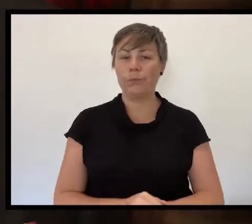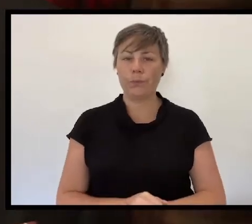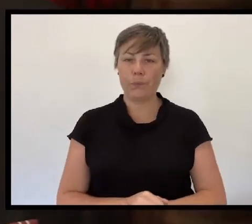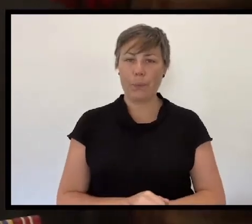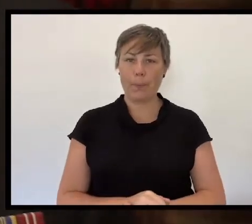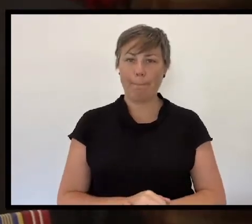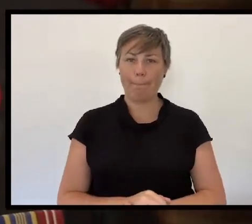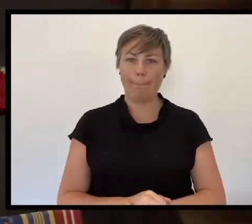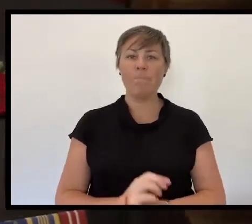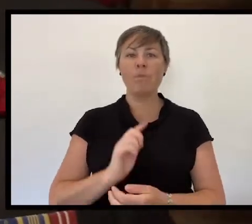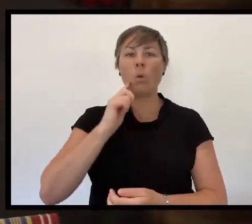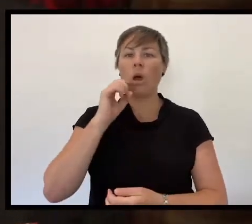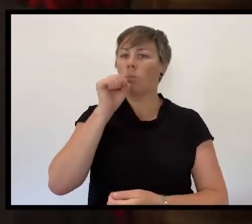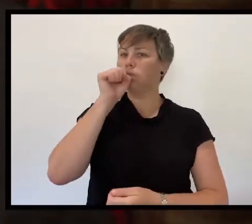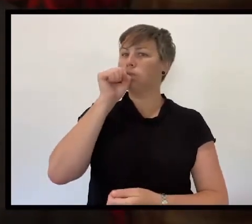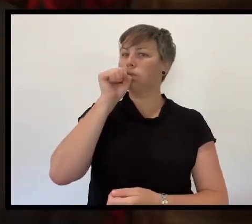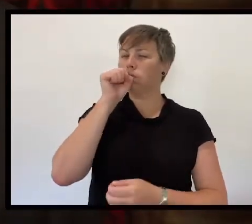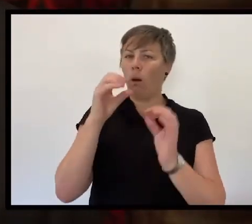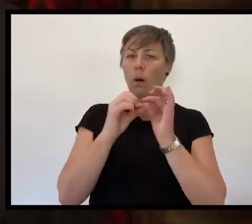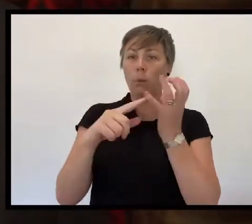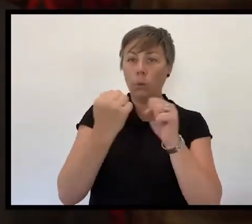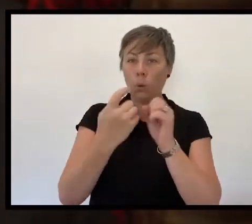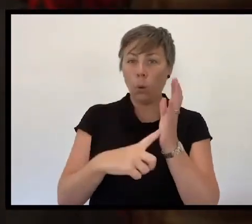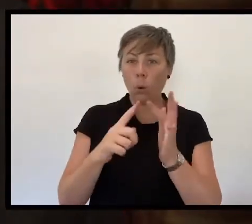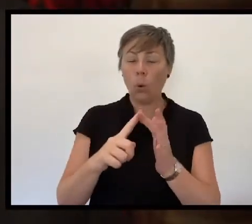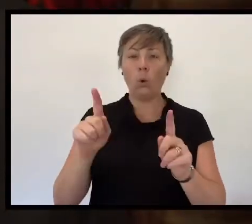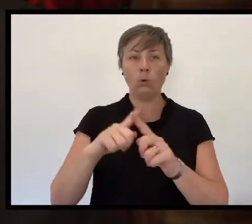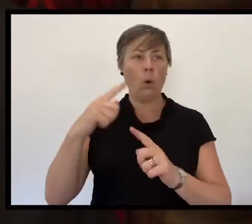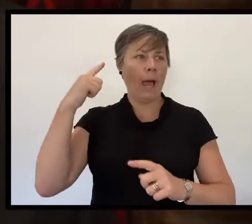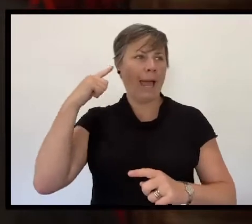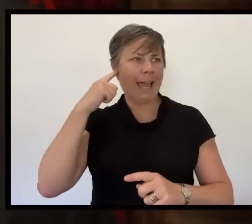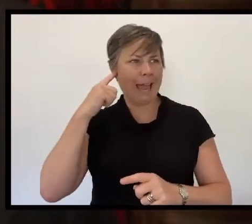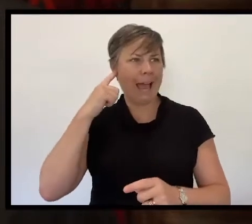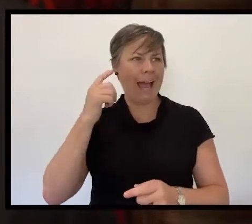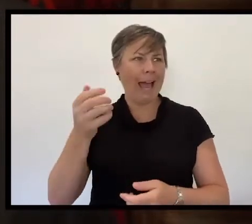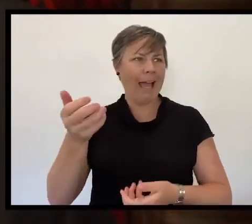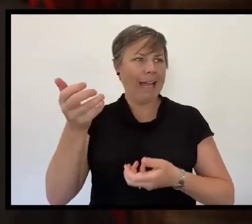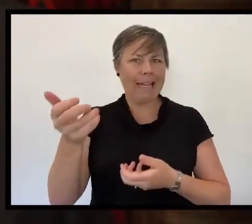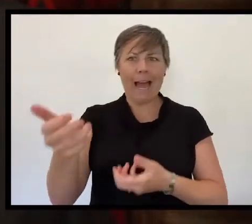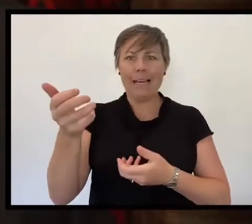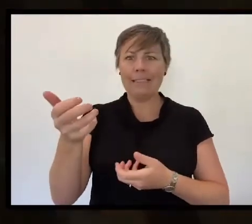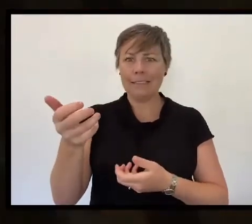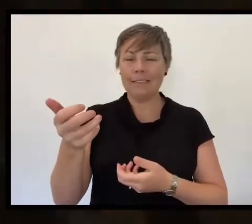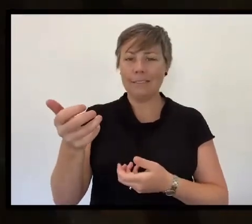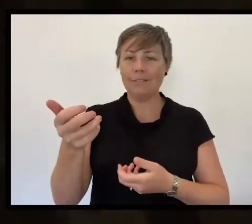Bugle calls and gun fire will bookend the beginning and end of the minute’s silence,